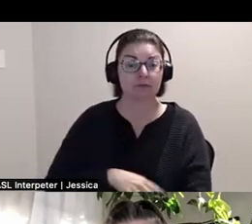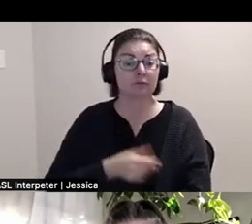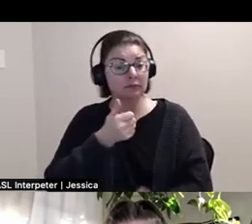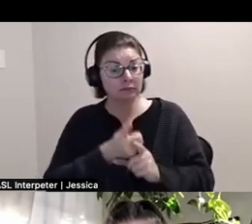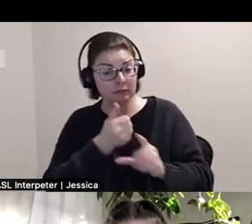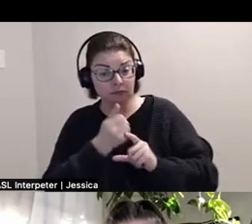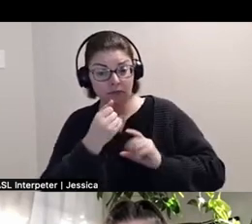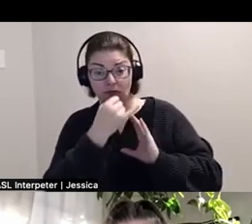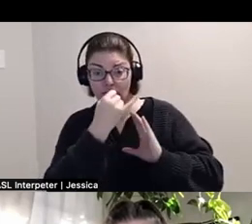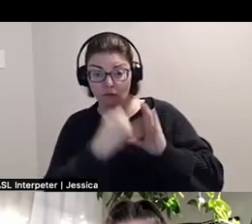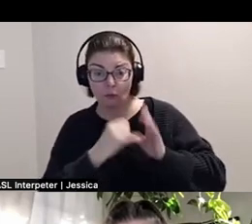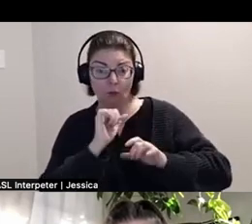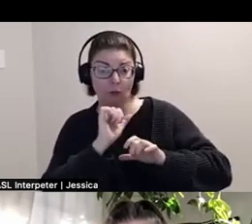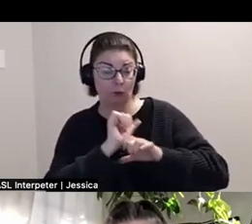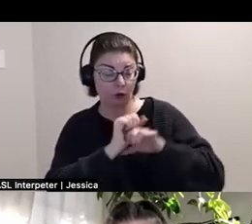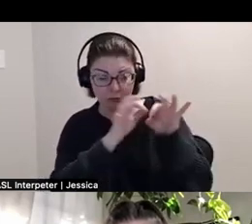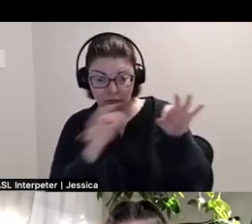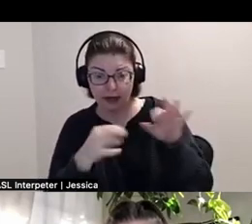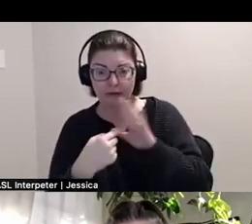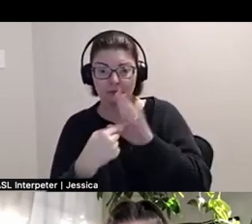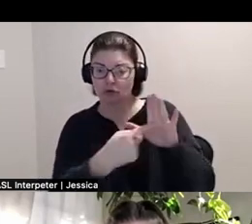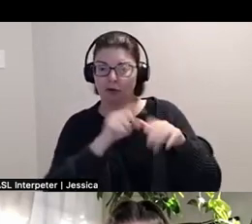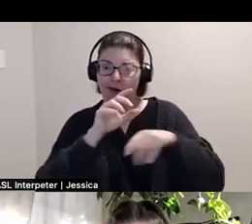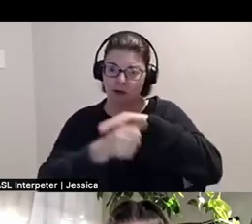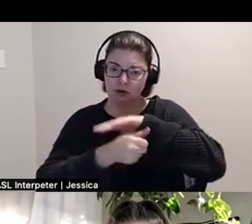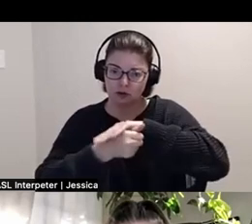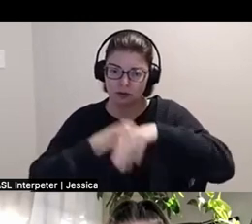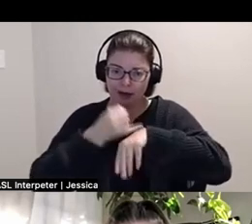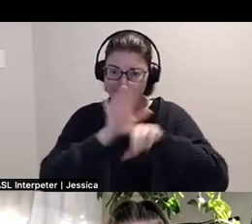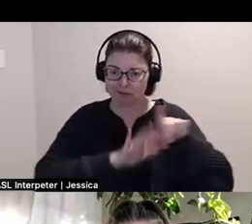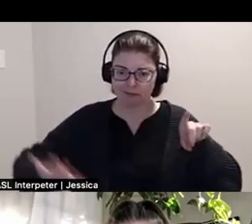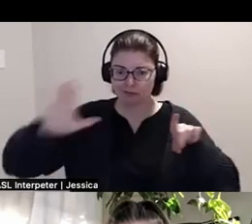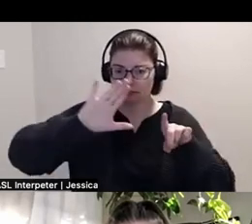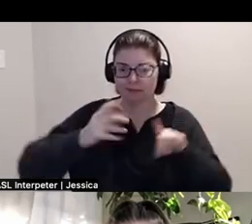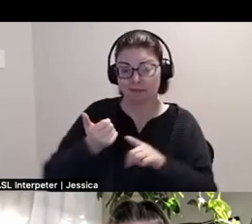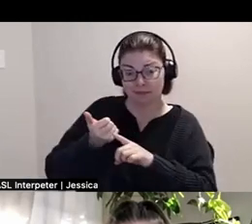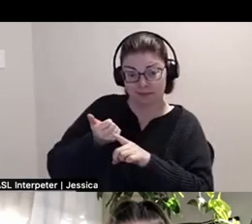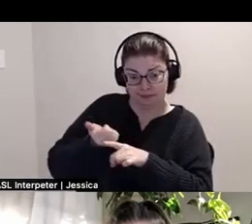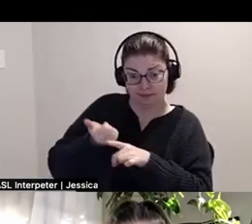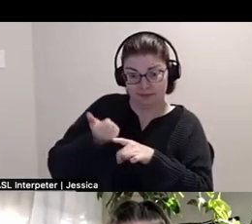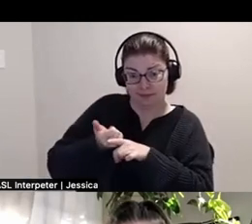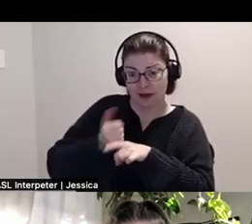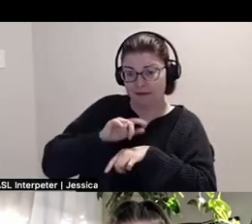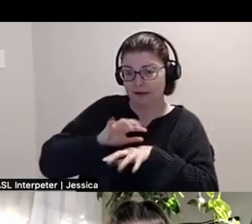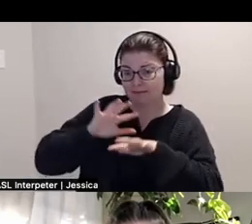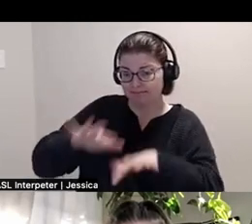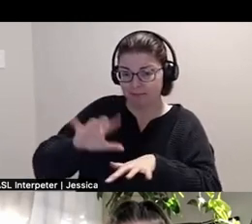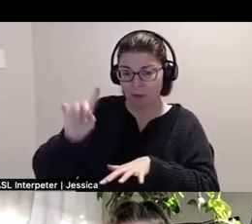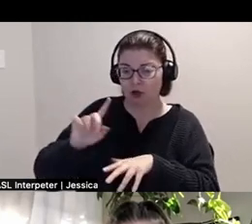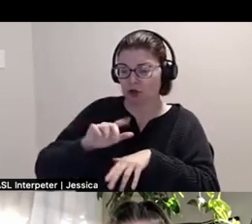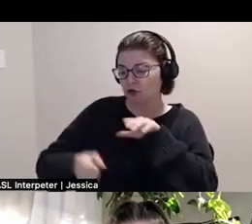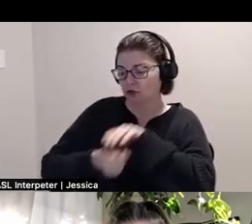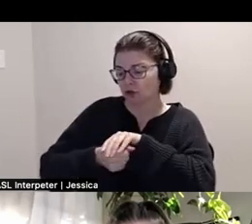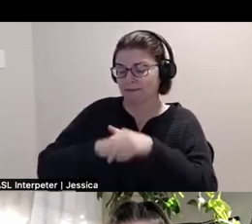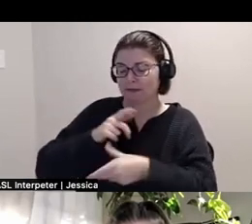Turtle Island and internationally. m. patchwork, aka patch is based in Treaty 1 or Winnipeg, Manitoba;